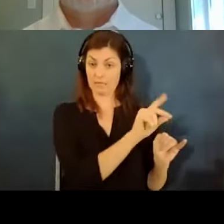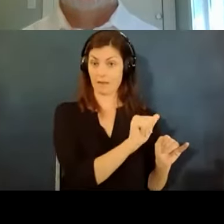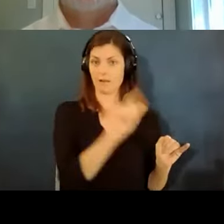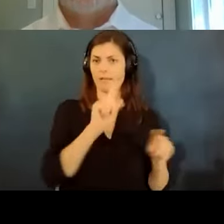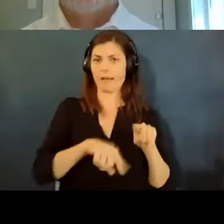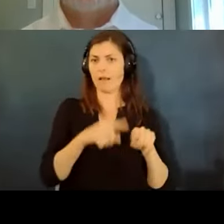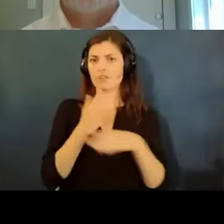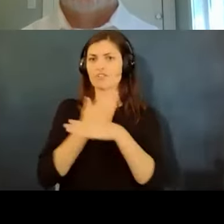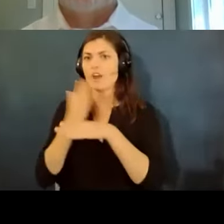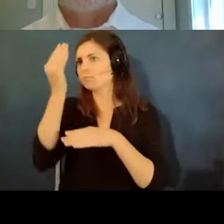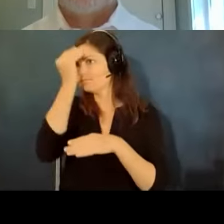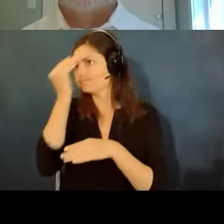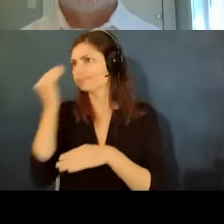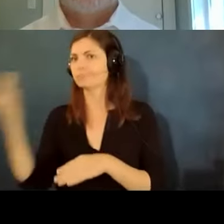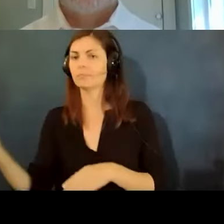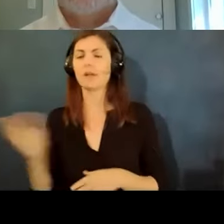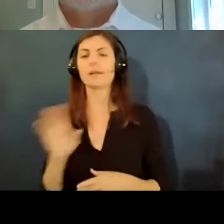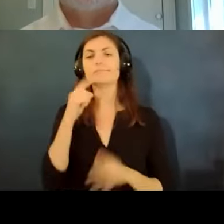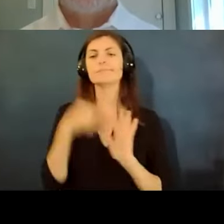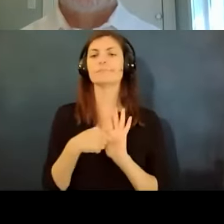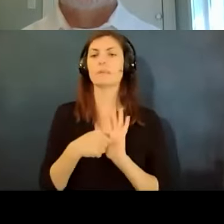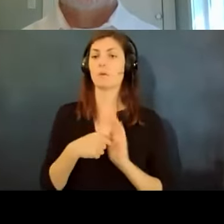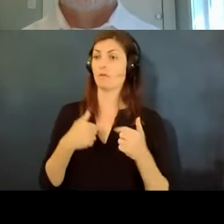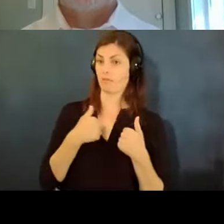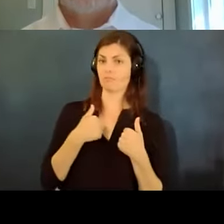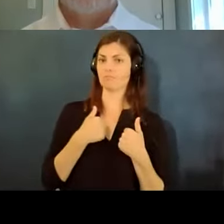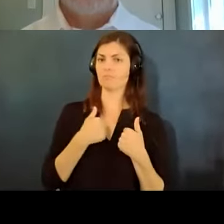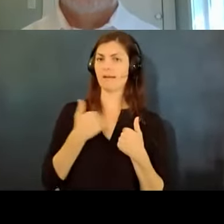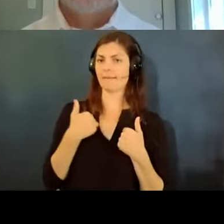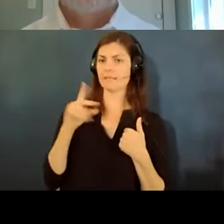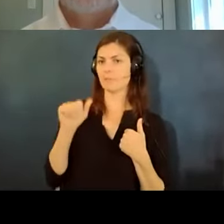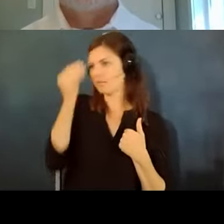go to your employer and say i want you to know i have this disability or i need an accommodation